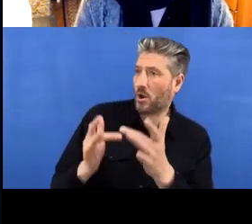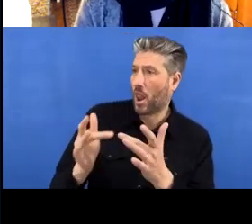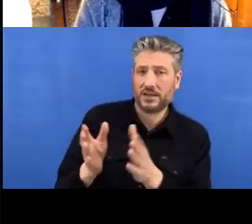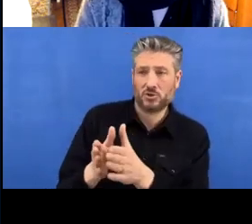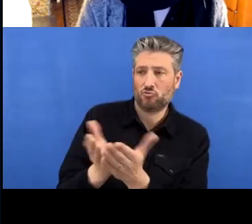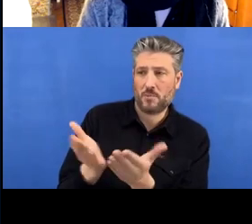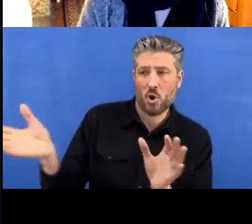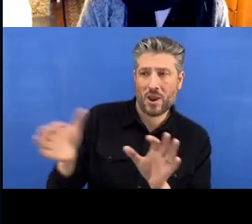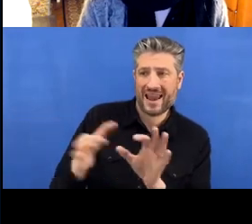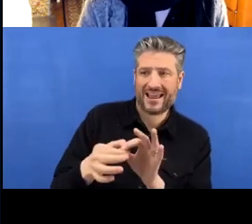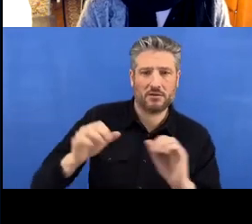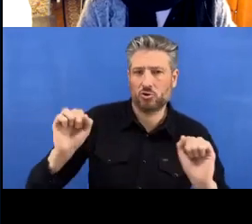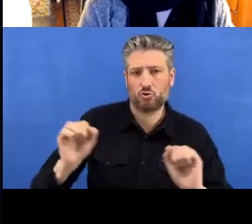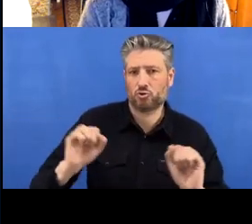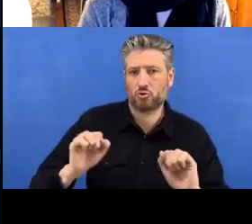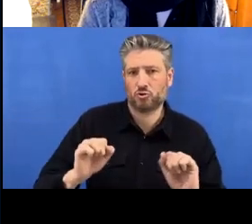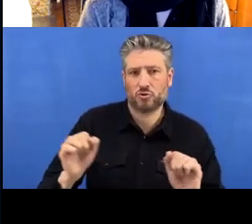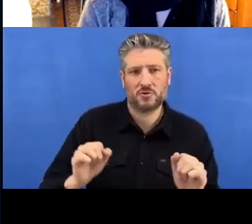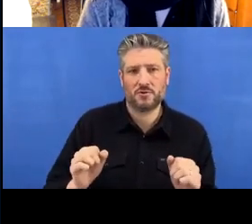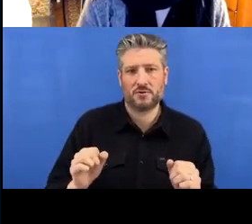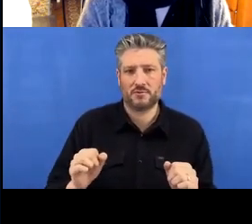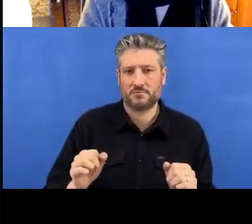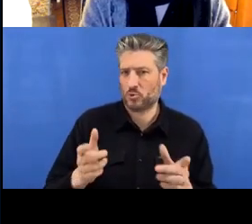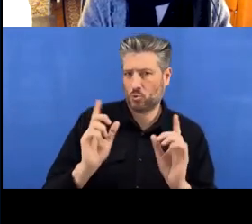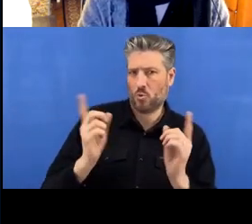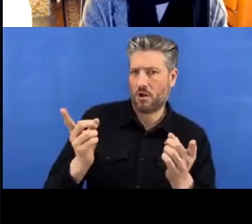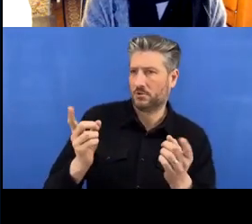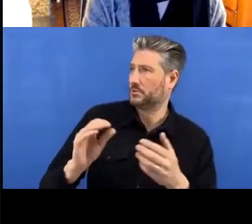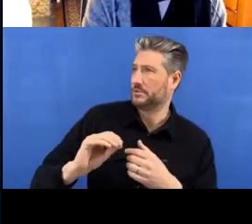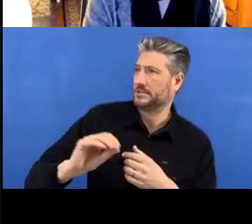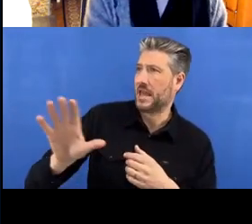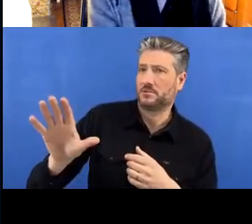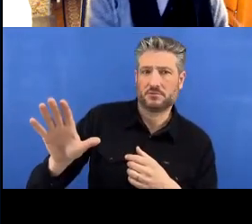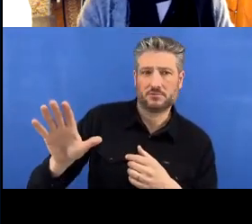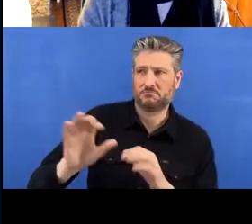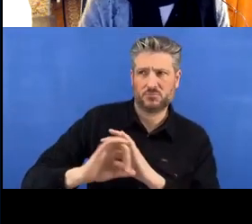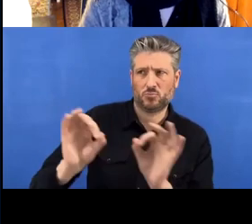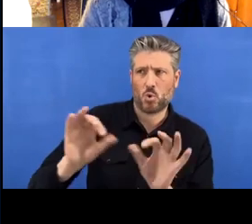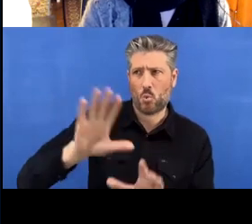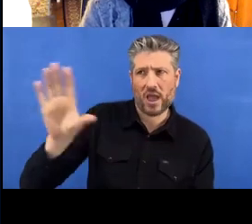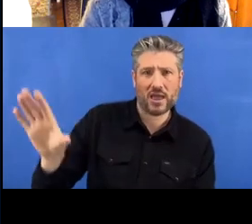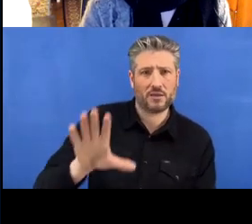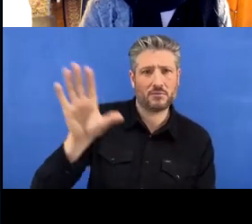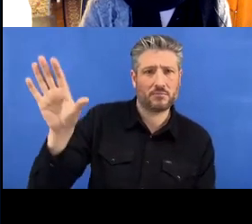so there's nowhere on GitHub to send this to yet, we only have a local repository. So this is where you have two options